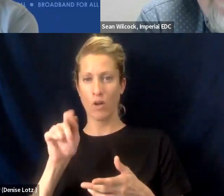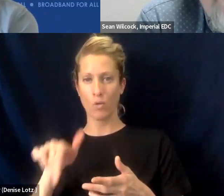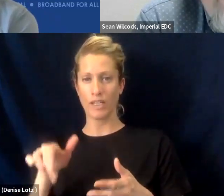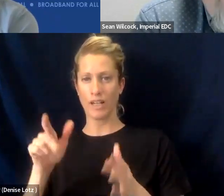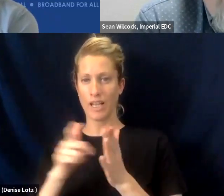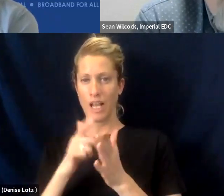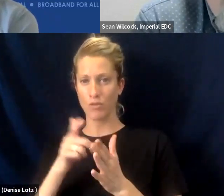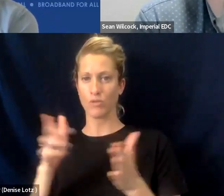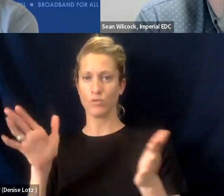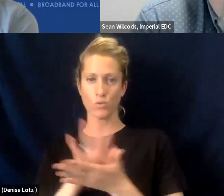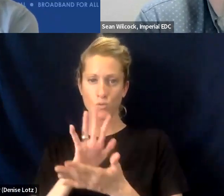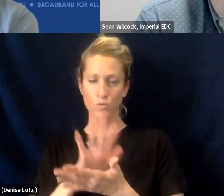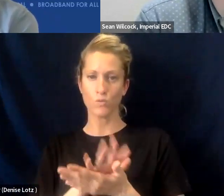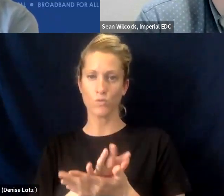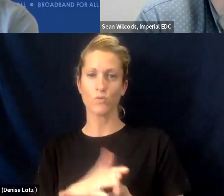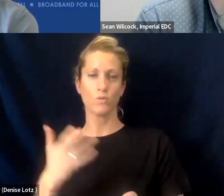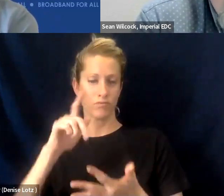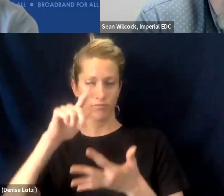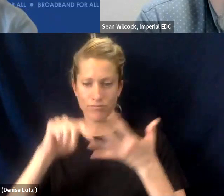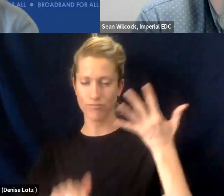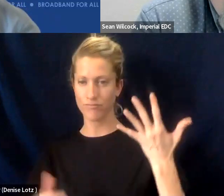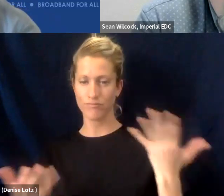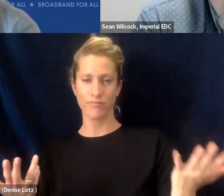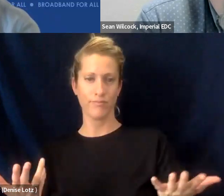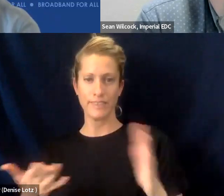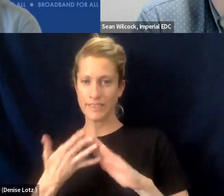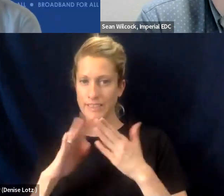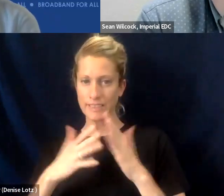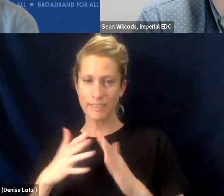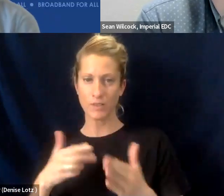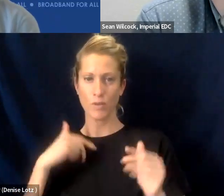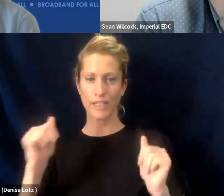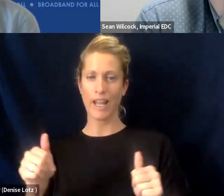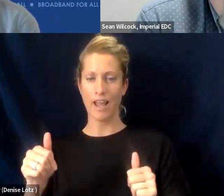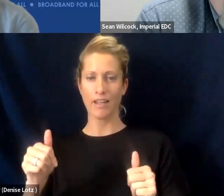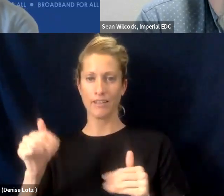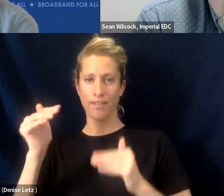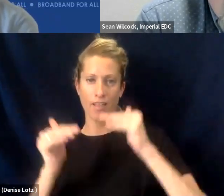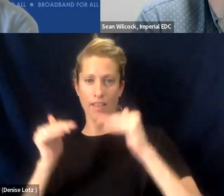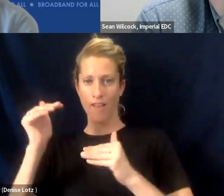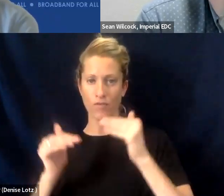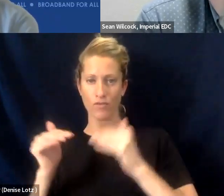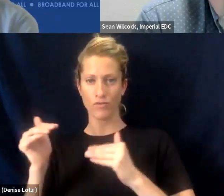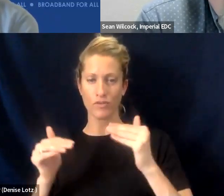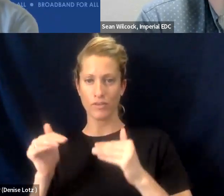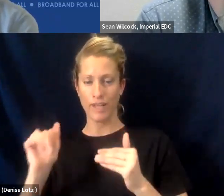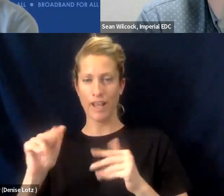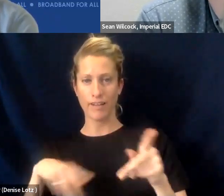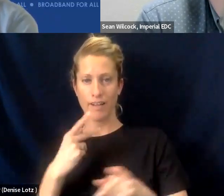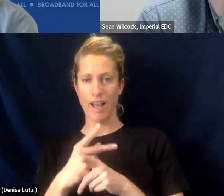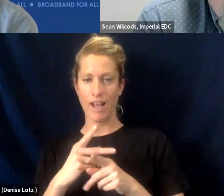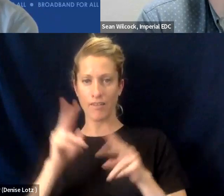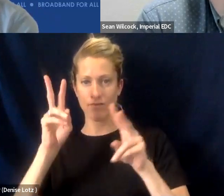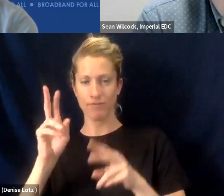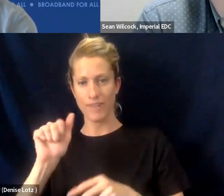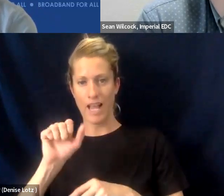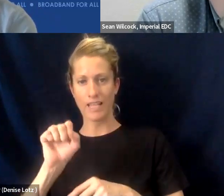schools you name it and we're able to leverage those assets to get the word out on these